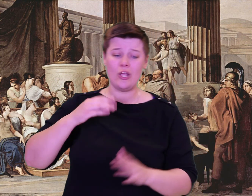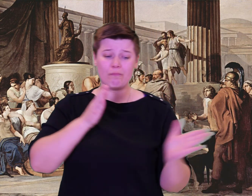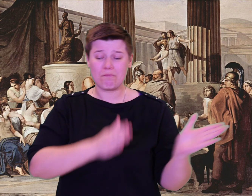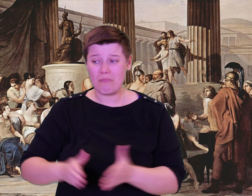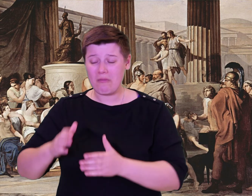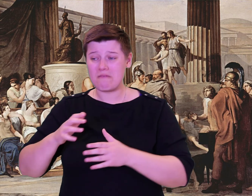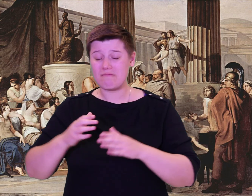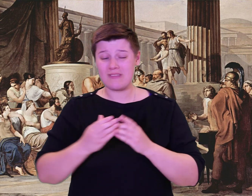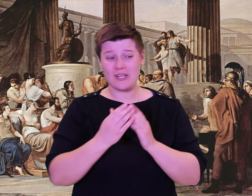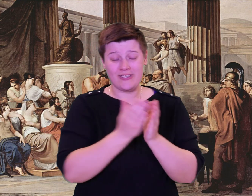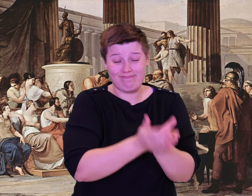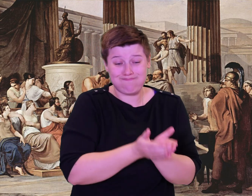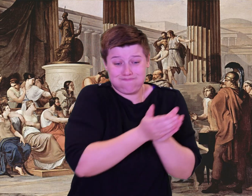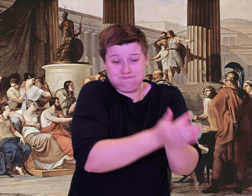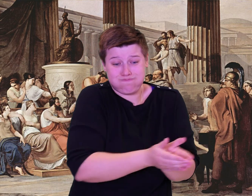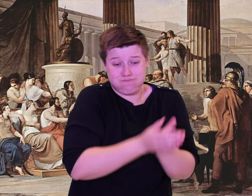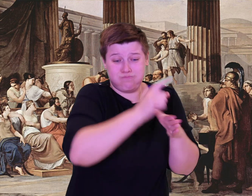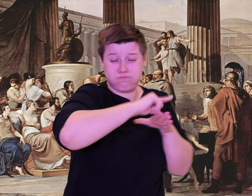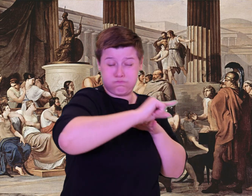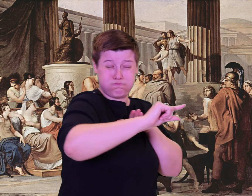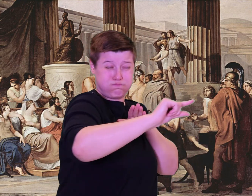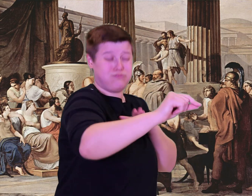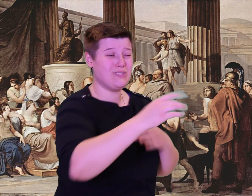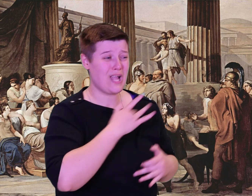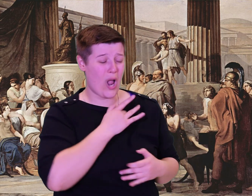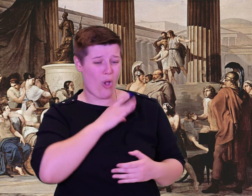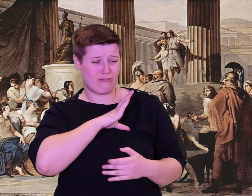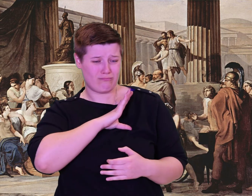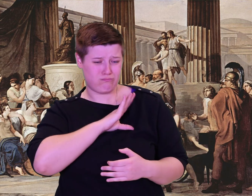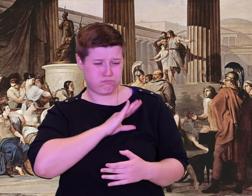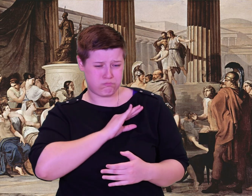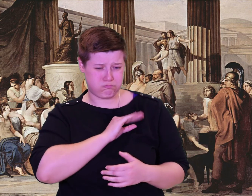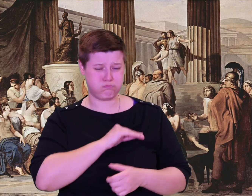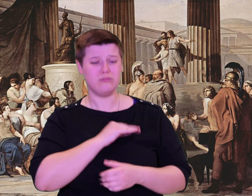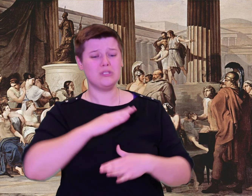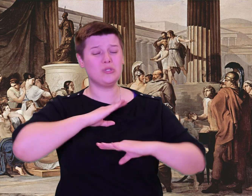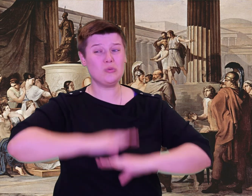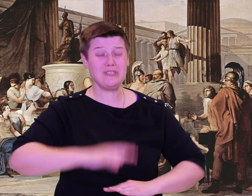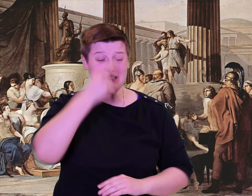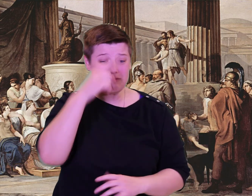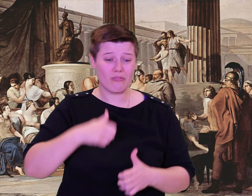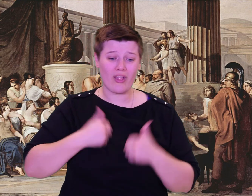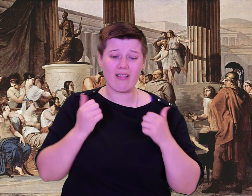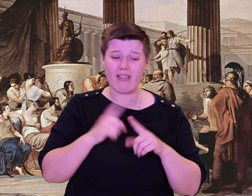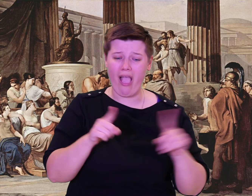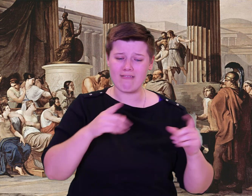But when the sun turned round and dipped, the Cicones began to overpower us Greeks.